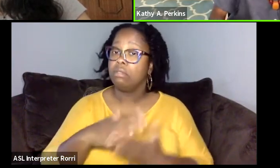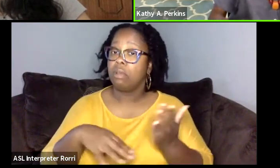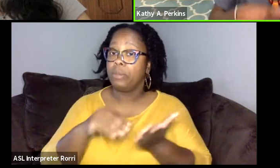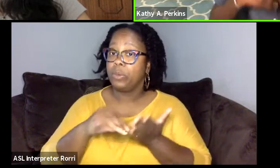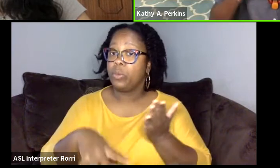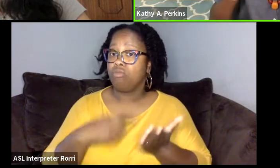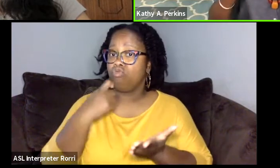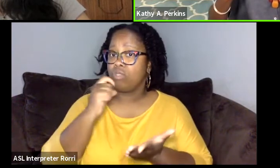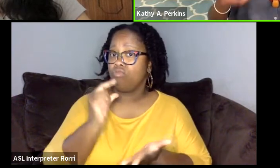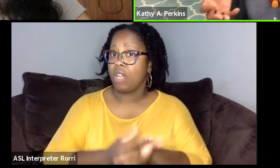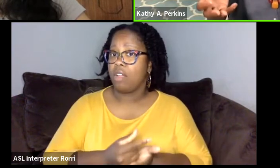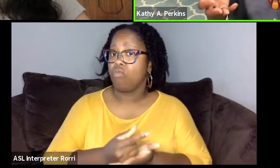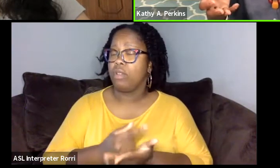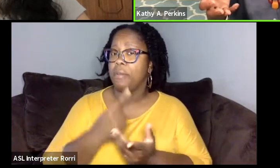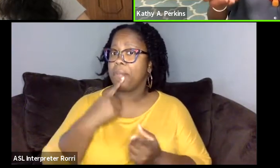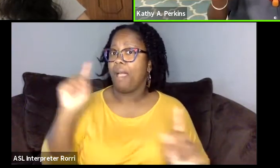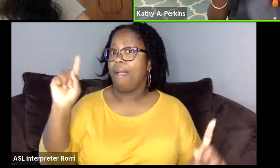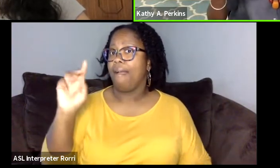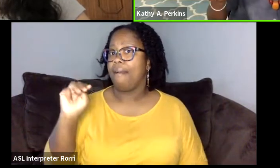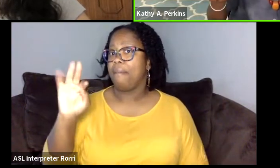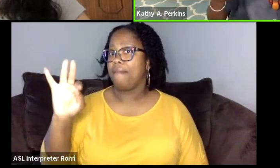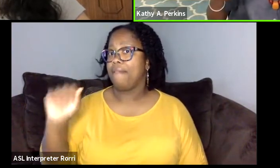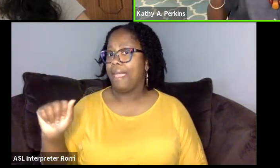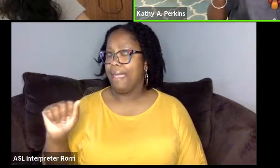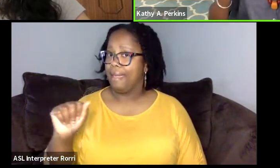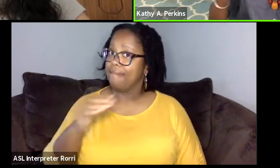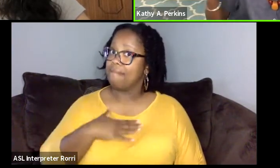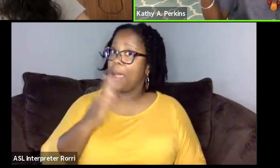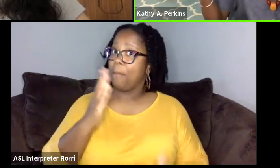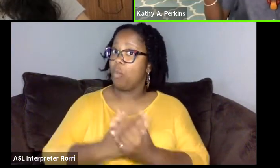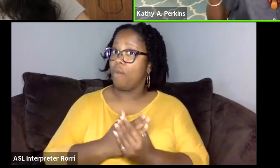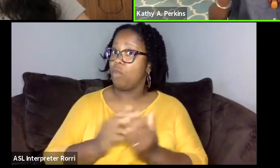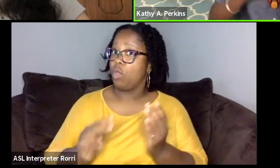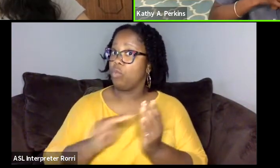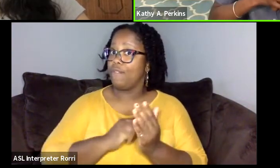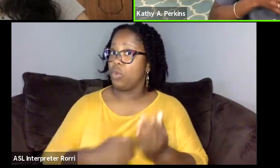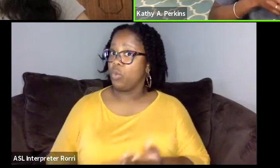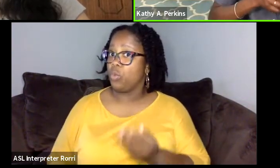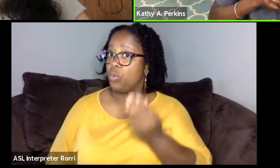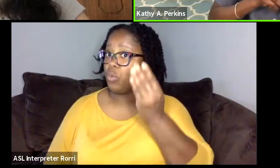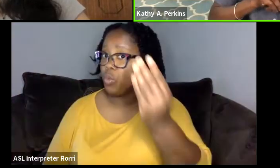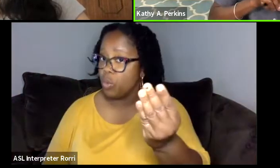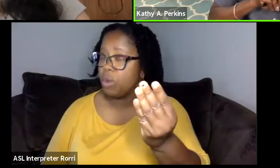and they're saying, "Oh, here's my portfolio review. Can you sign up to give me feedback?"